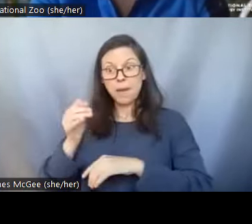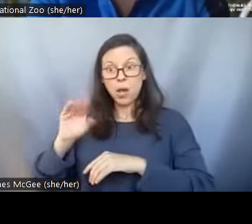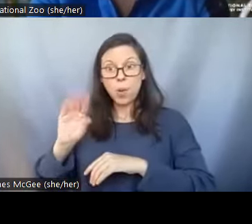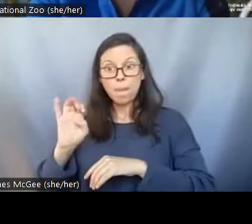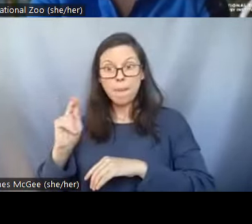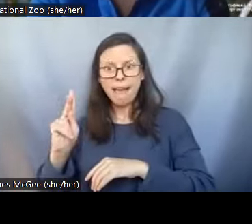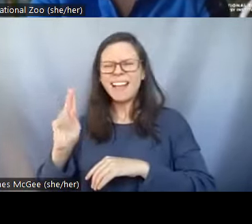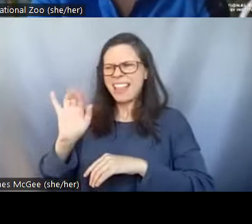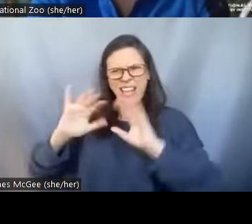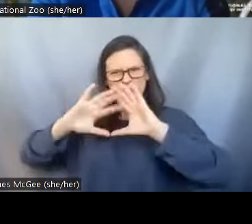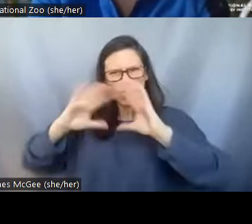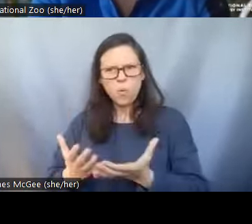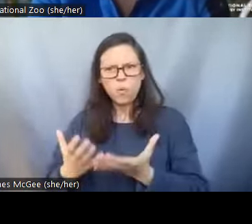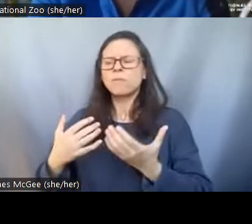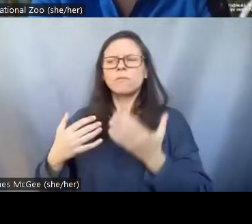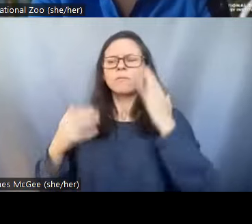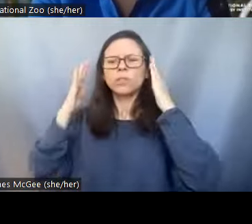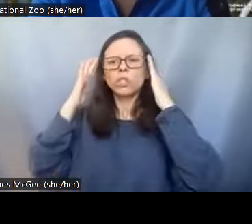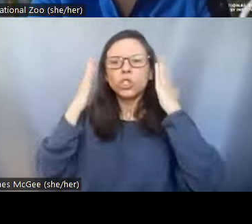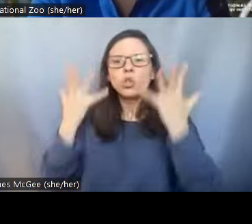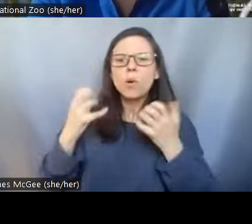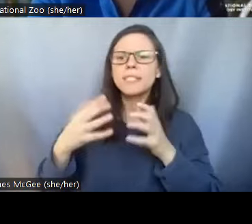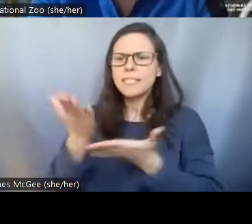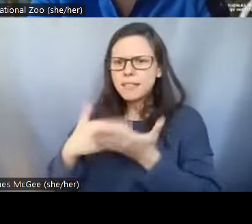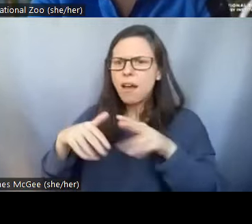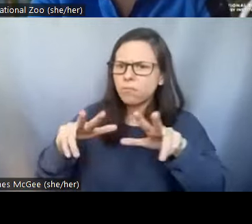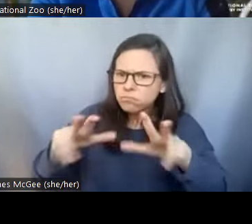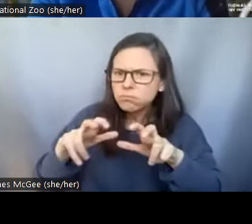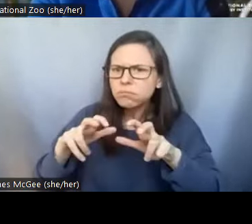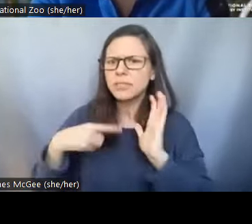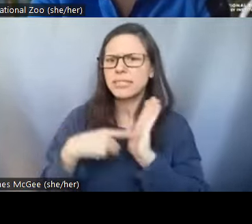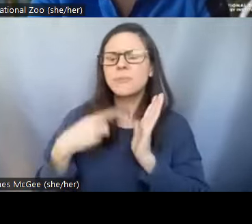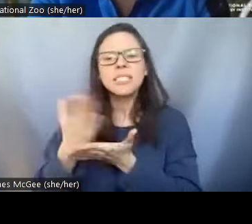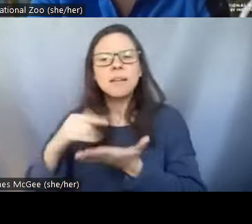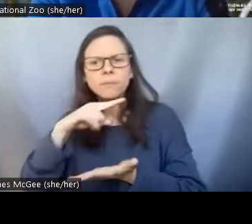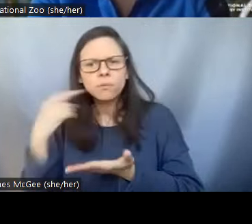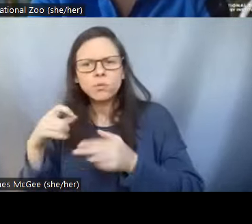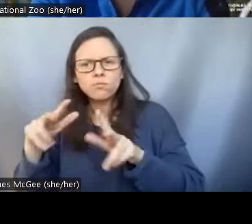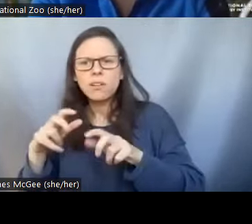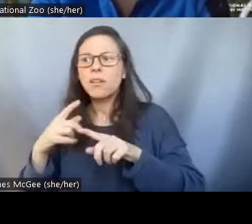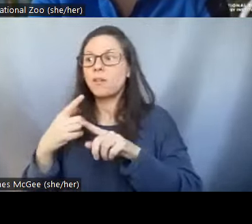dehydrated and frozen samples of animals from all different tax cells from all over the world.